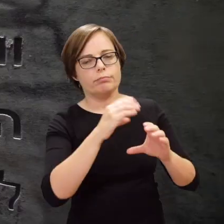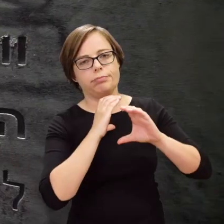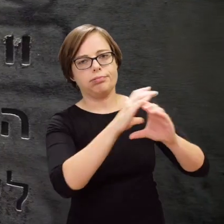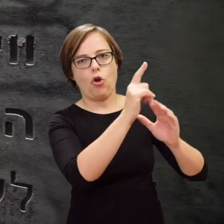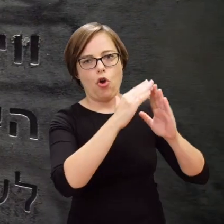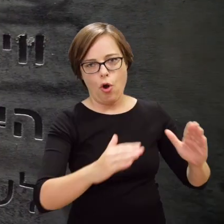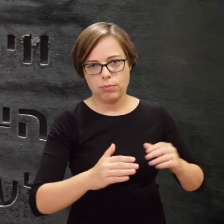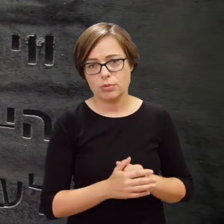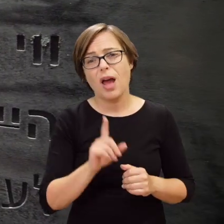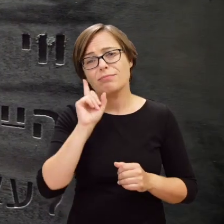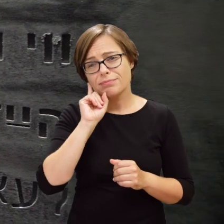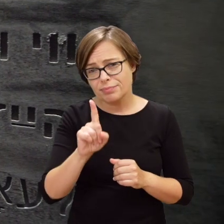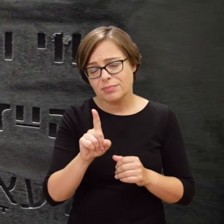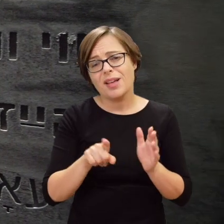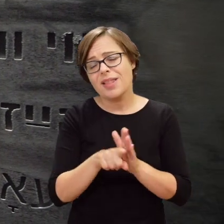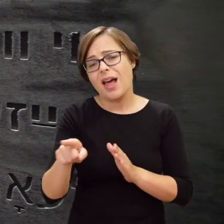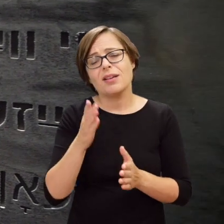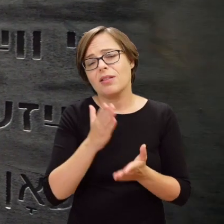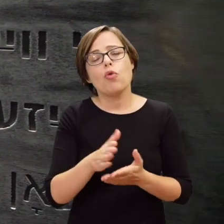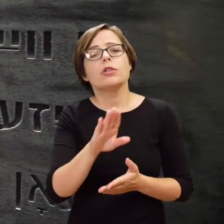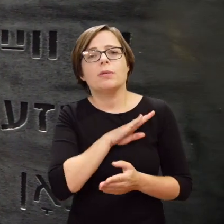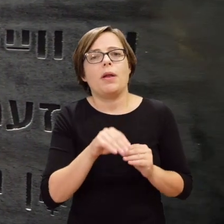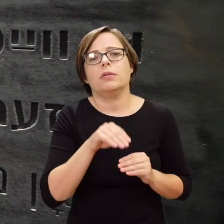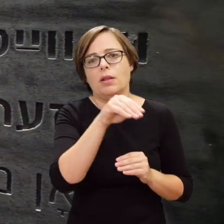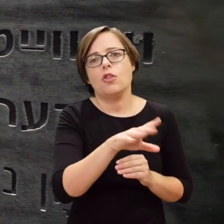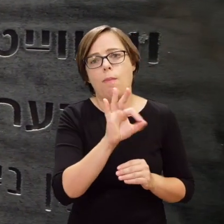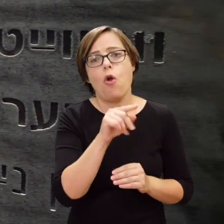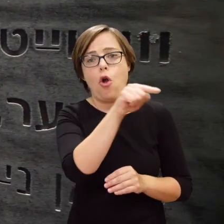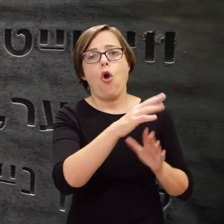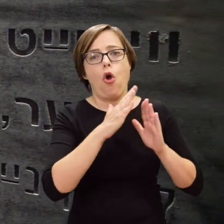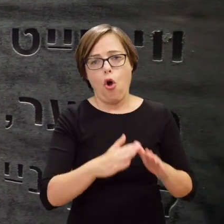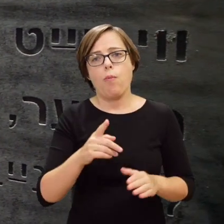This, really, was just postponing their death sentence by several hours, for they all perished in death camps.